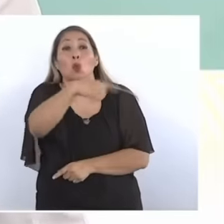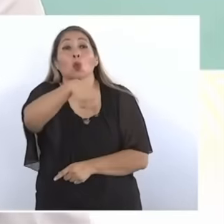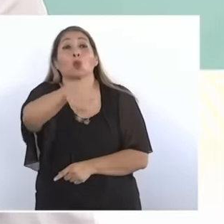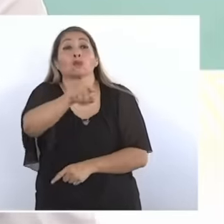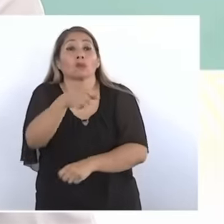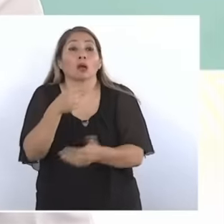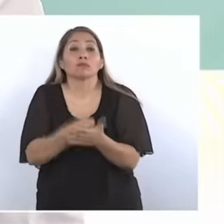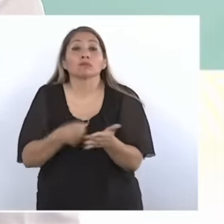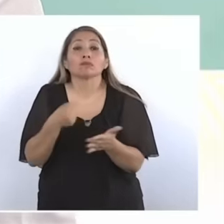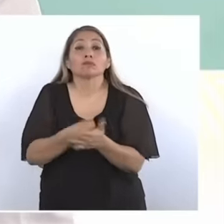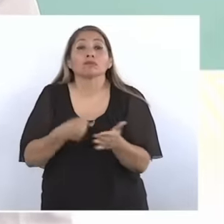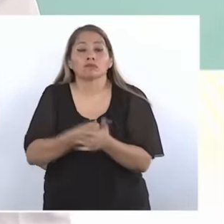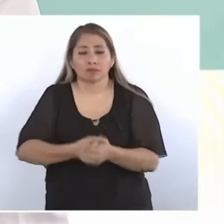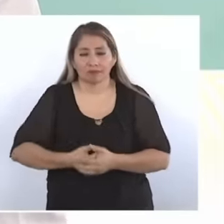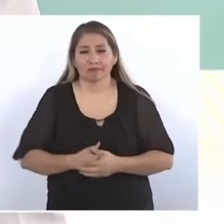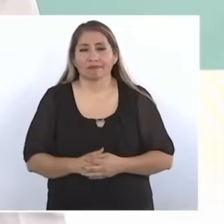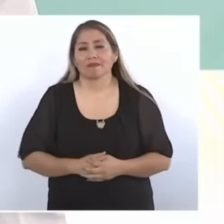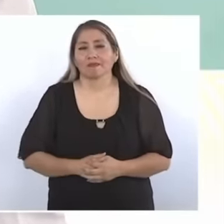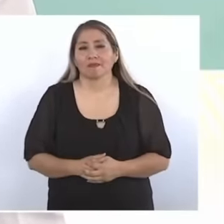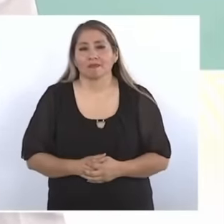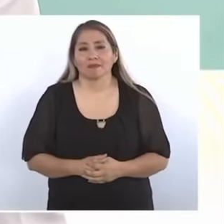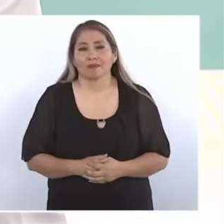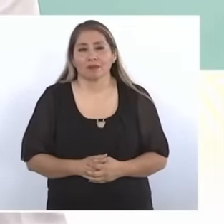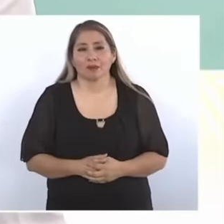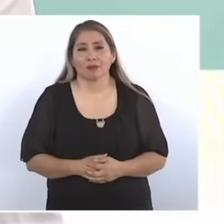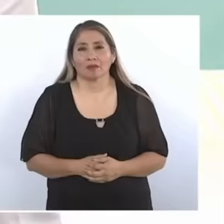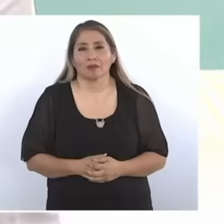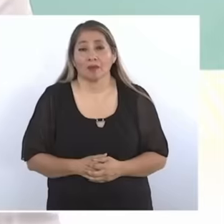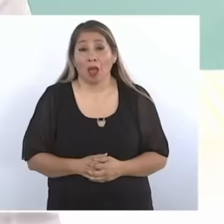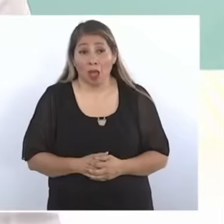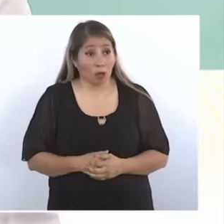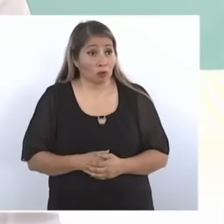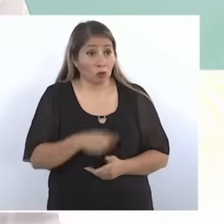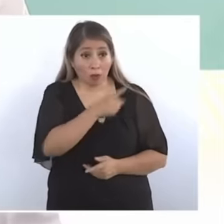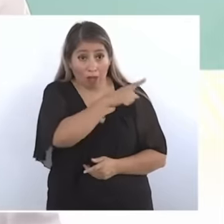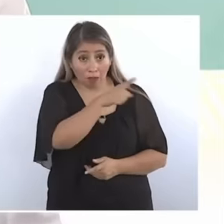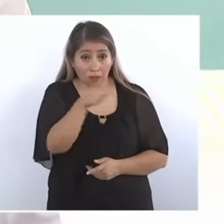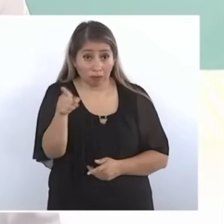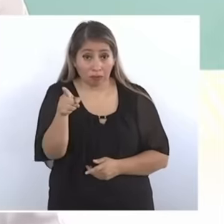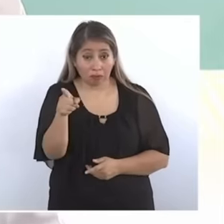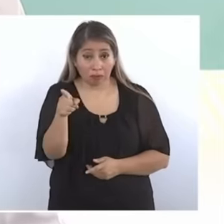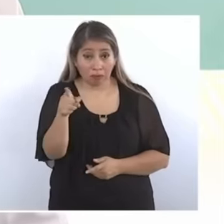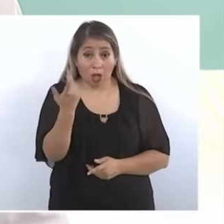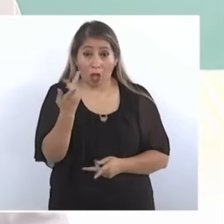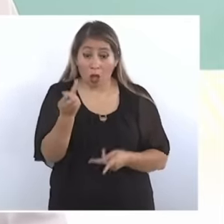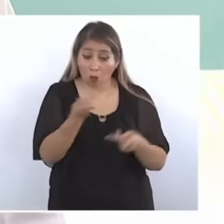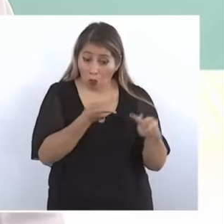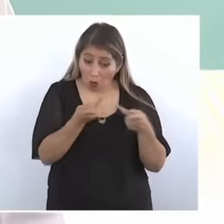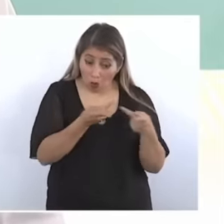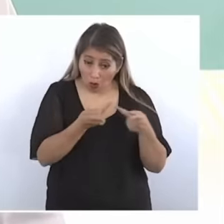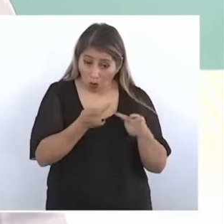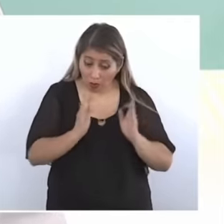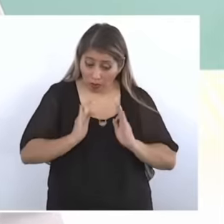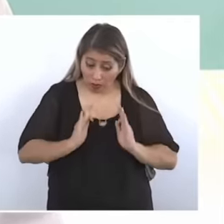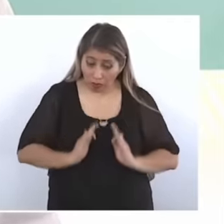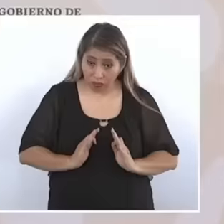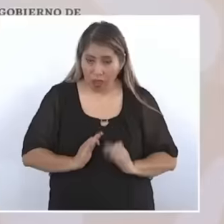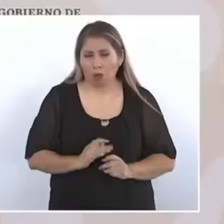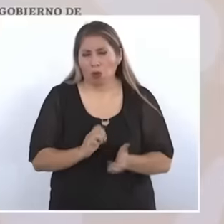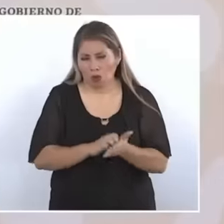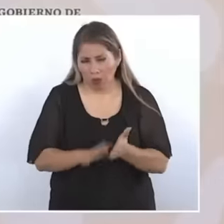Well, uh, among all of us, we started the welfare programs, for example, not